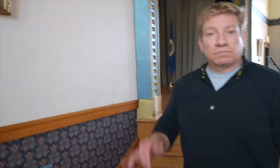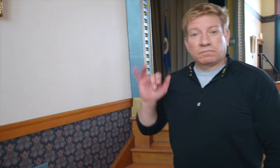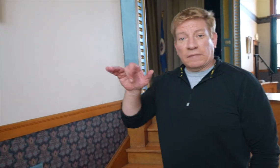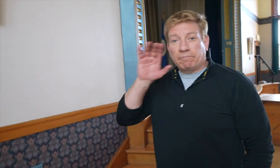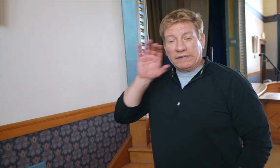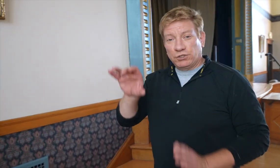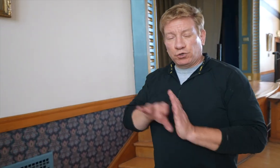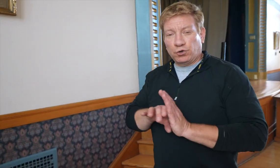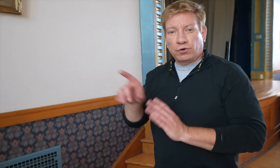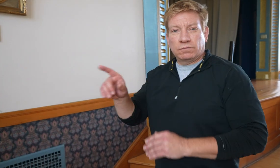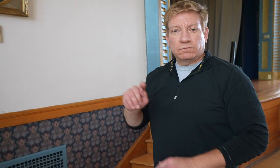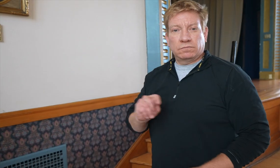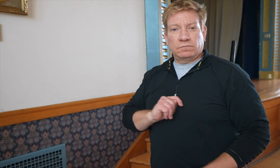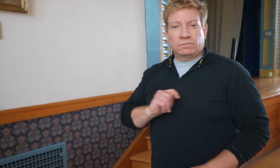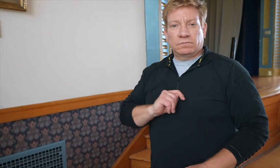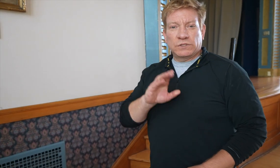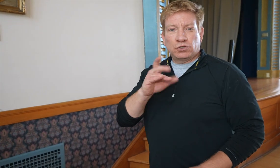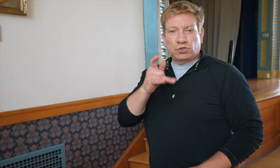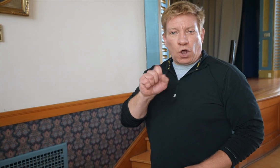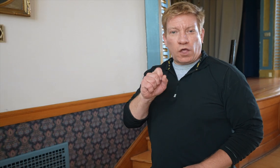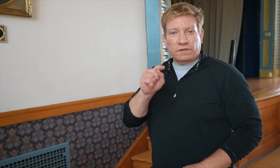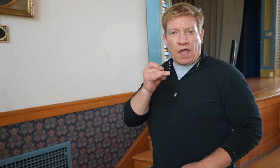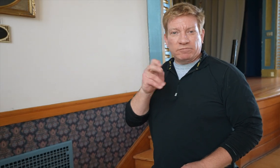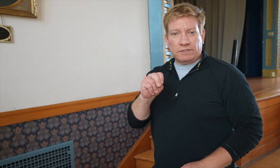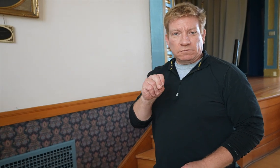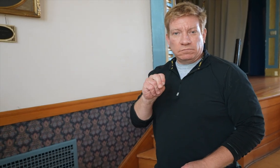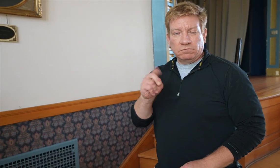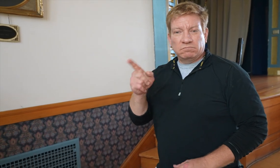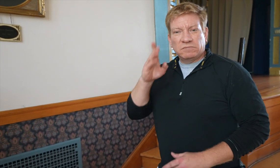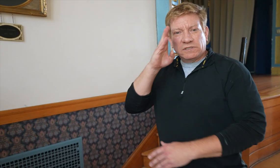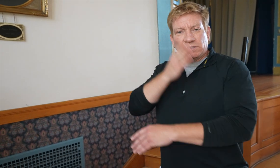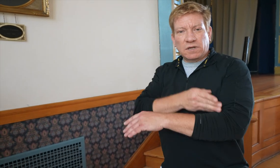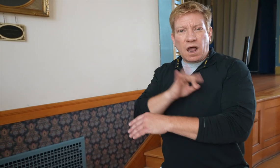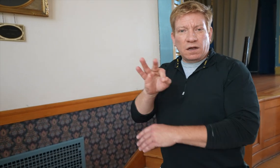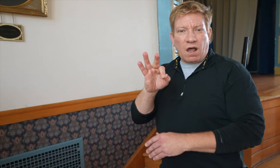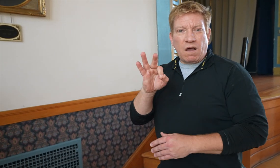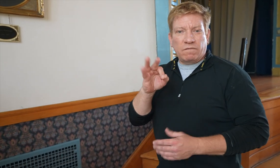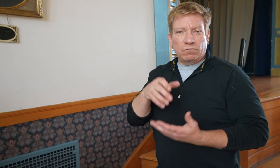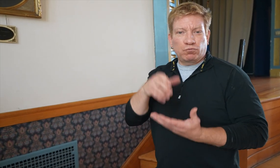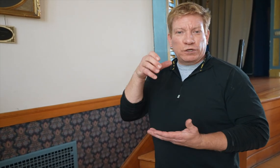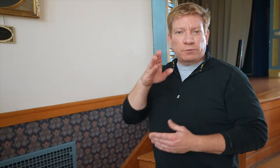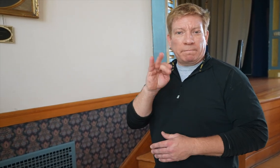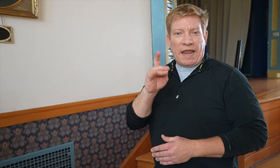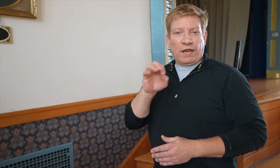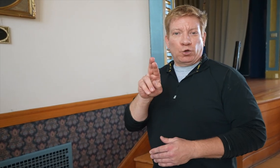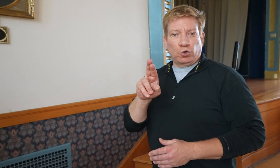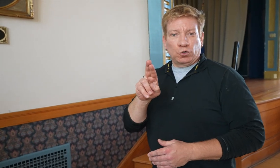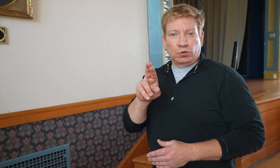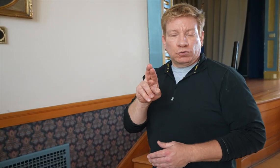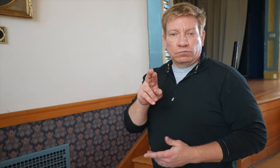This is a picture of Charles Thompson. He was the son of a rich banker.